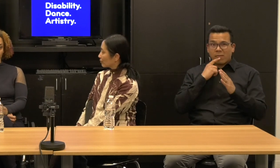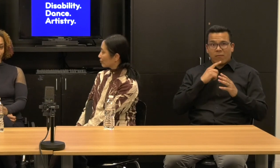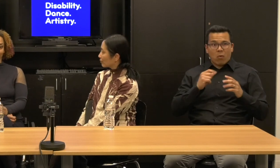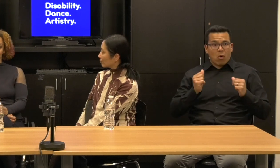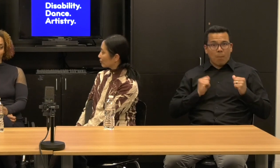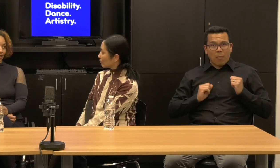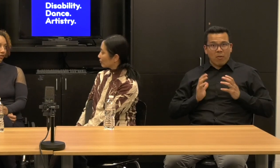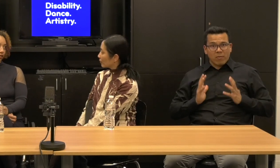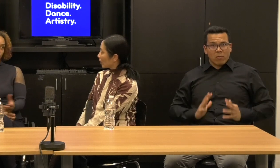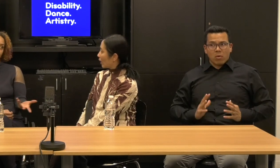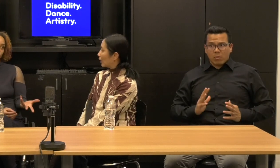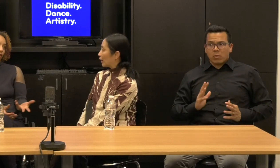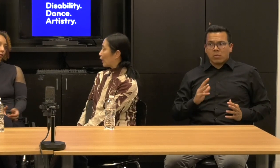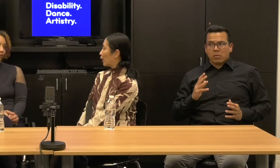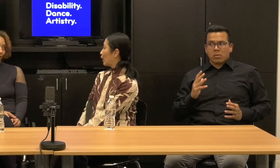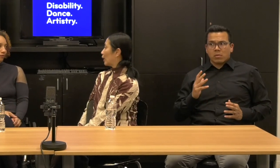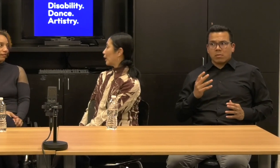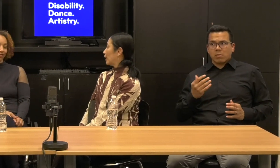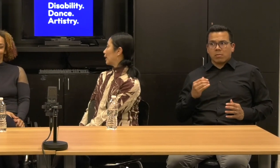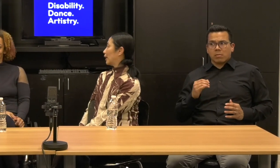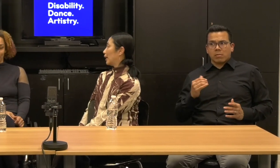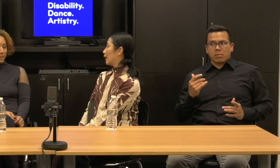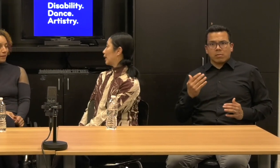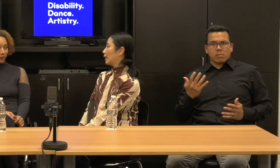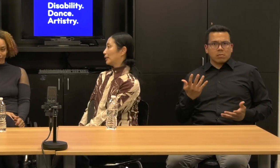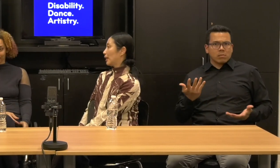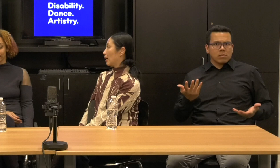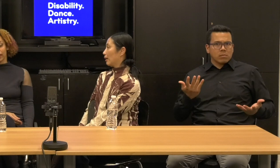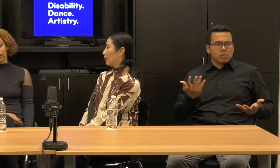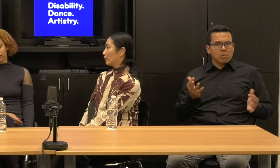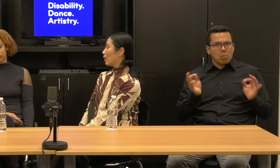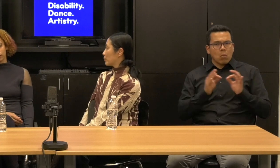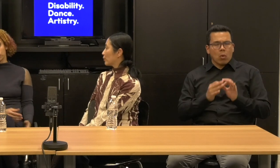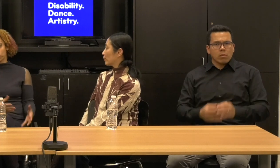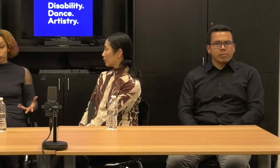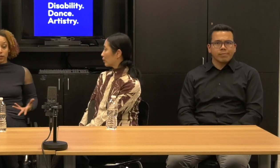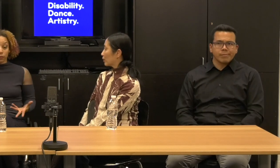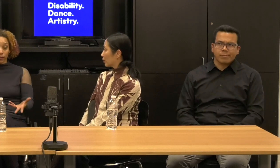I mean that's, that's really. Yeah. Right.